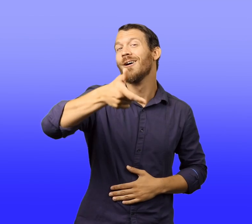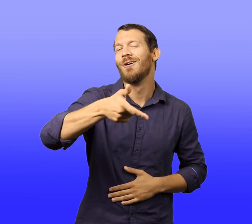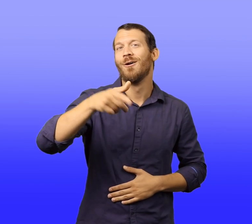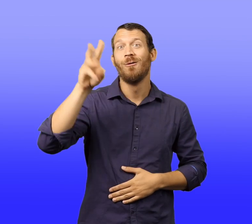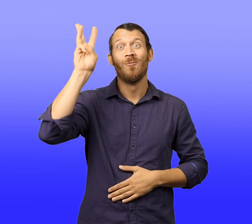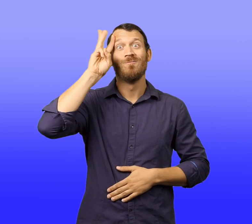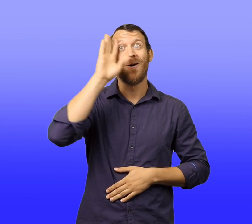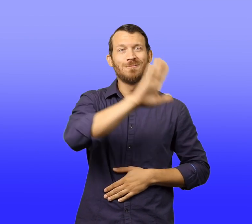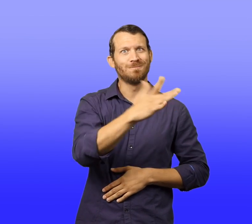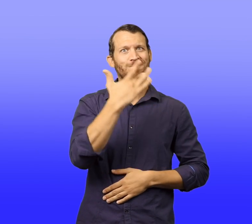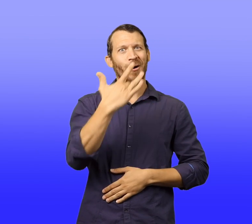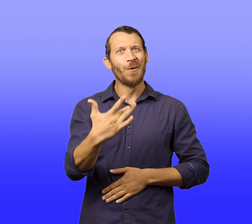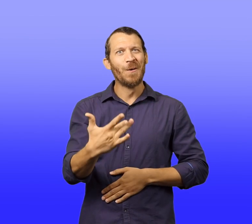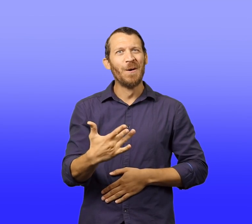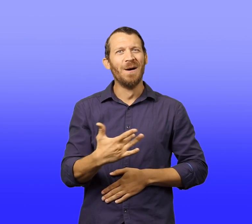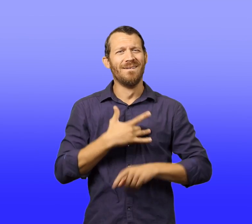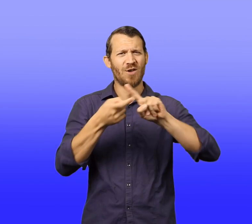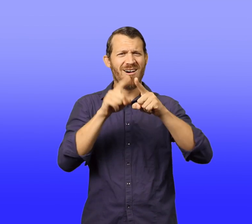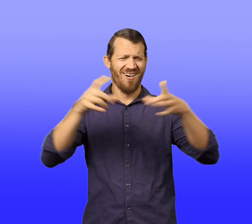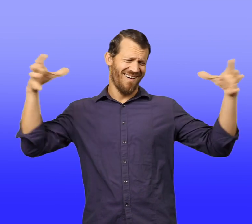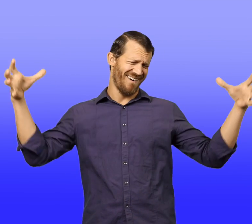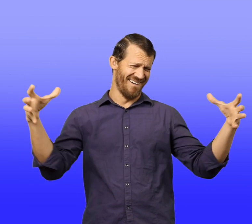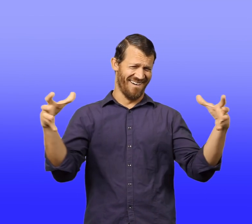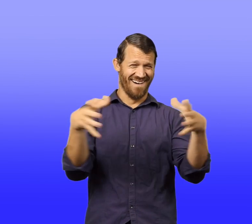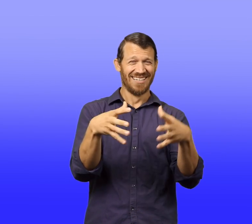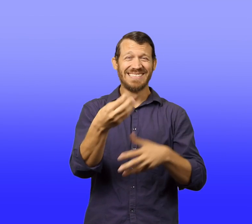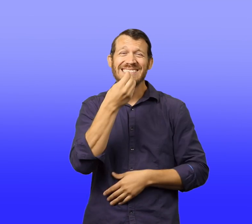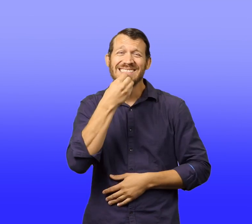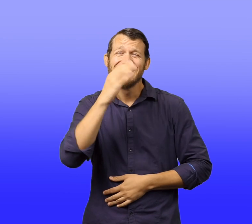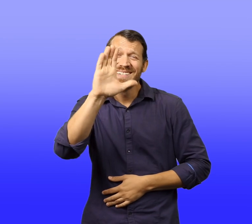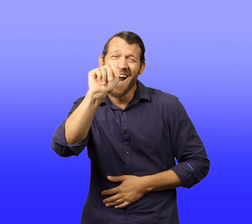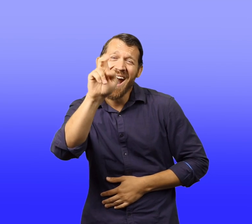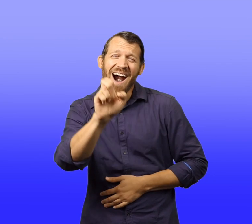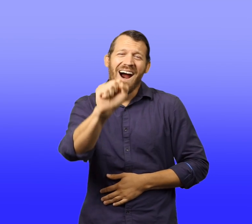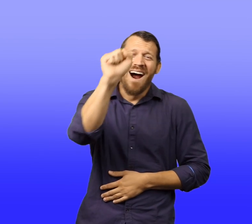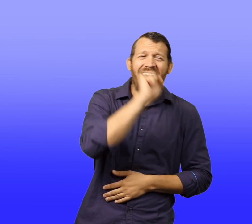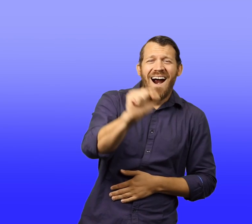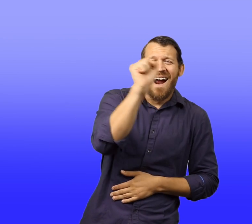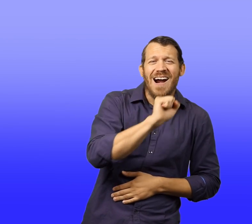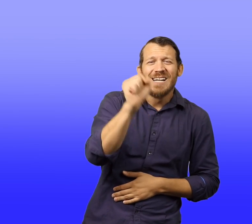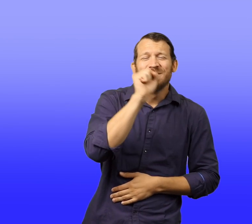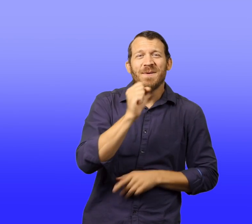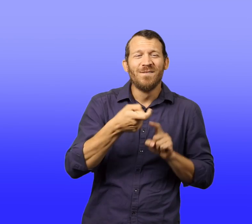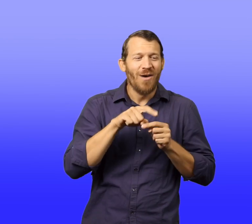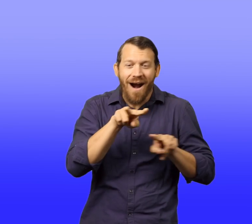A few days later on Walter's birthday, all of his friends came over for cake and ice cream.